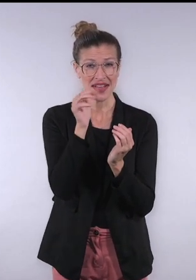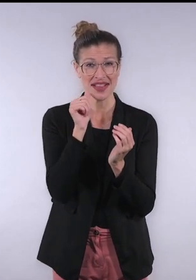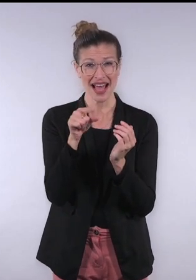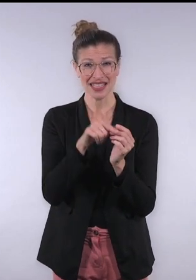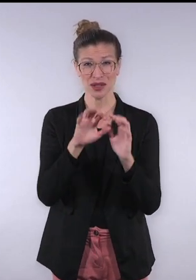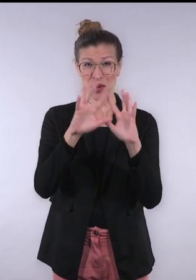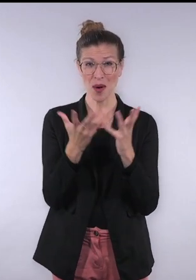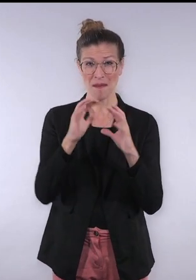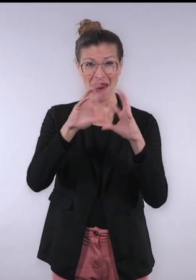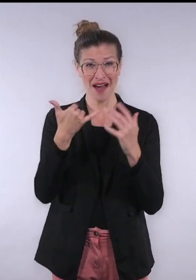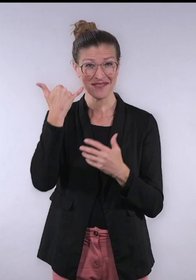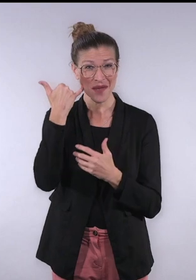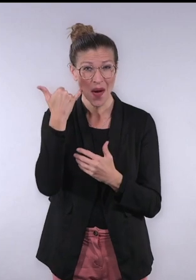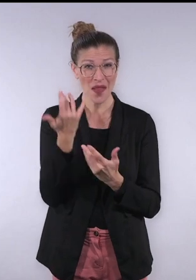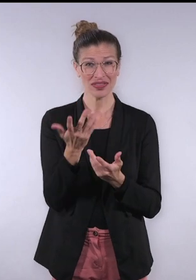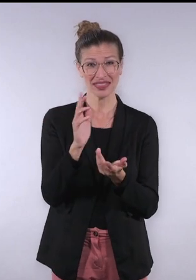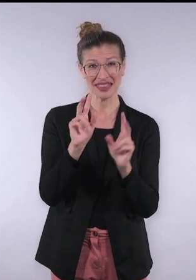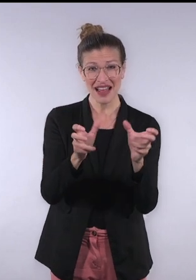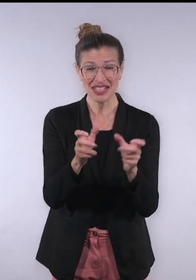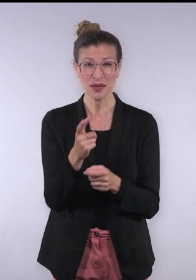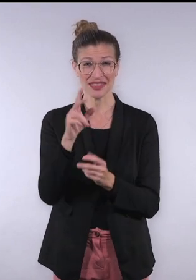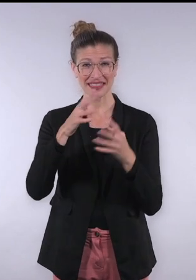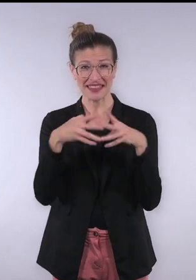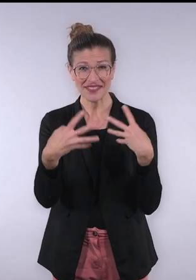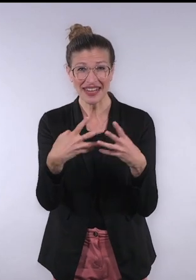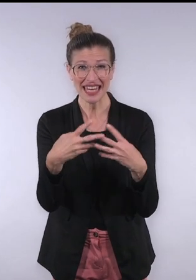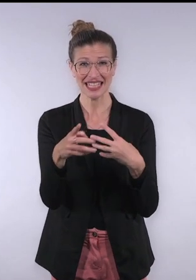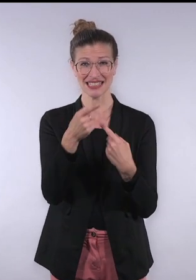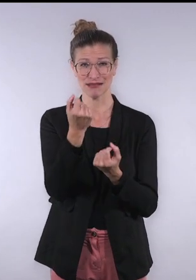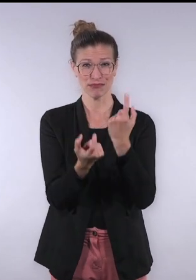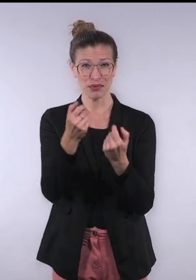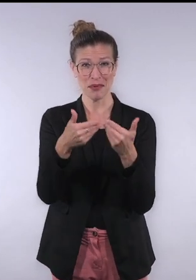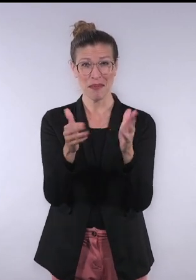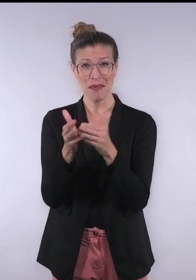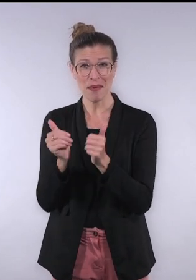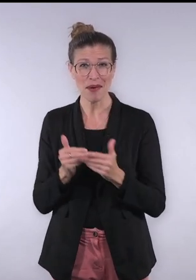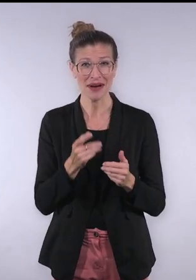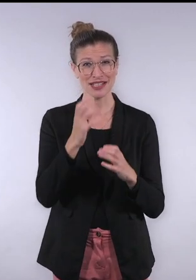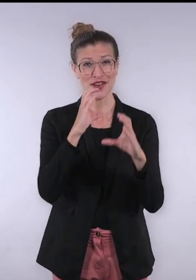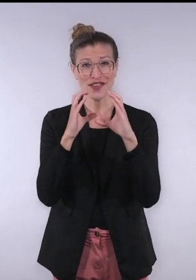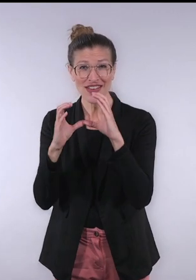Our phones, our televisions, Netflix, Amazon... Instead is out in the open and it's having conversations with us.